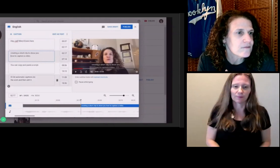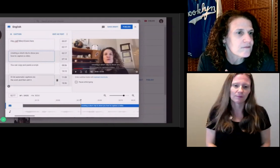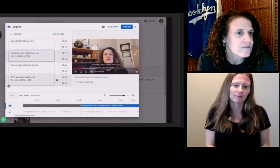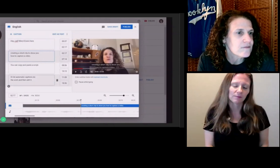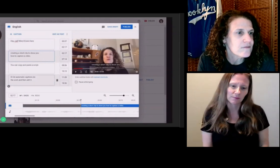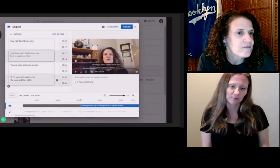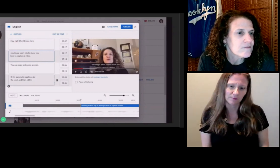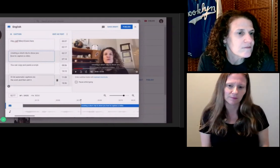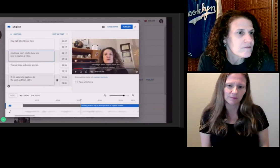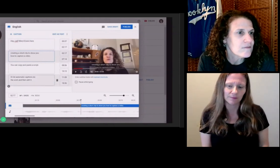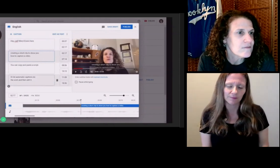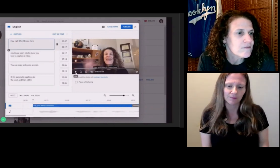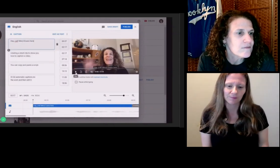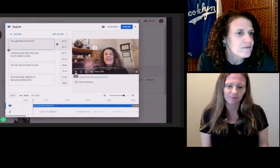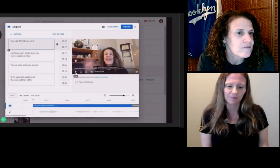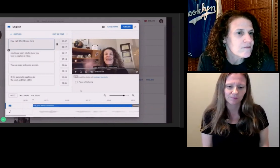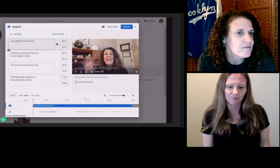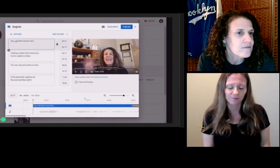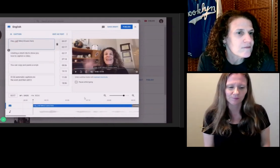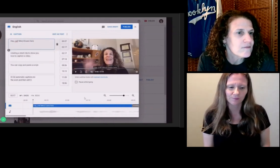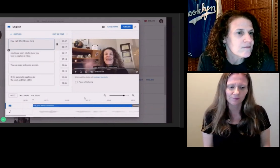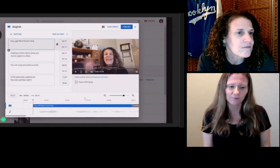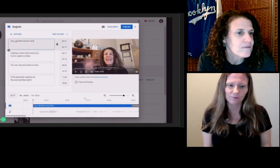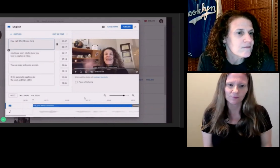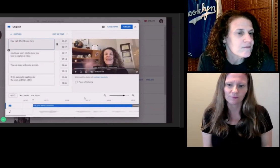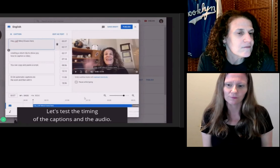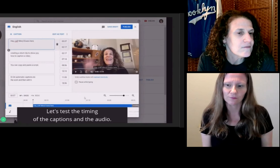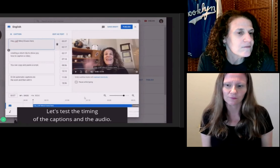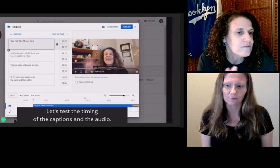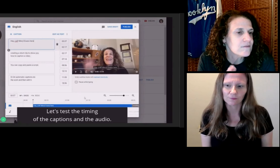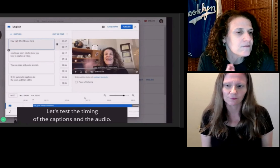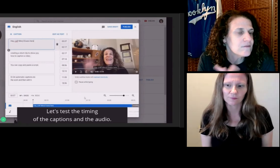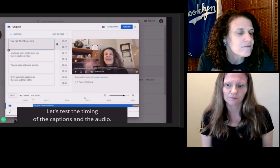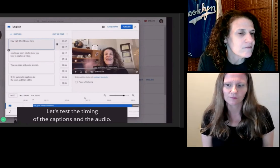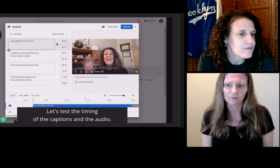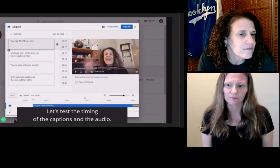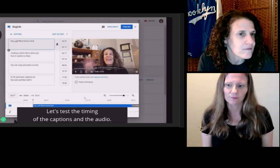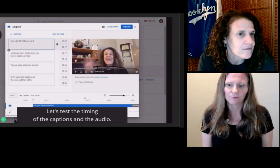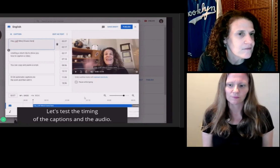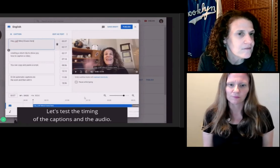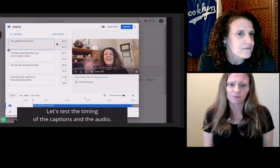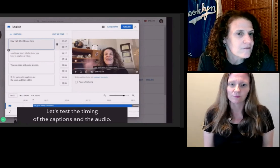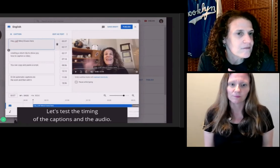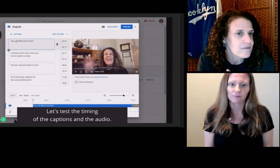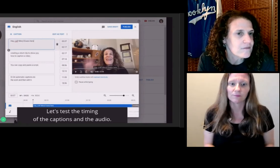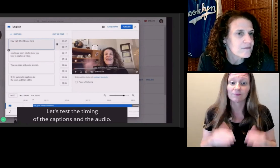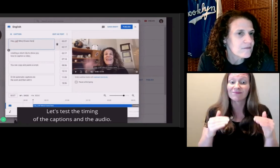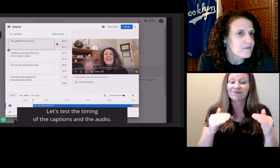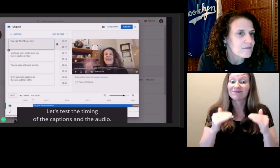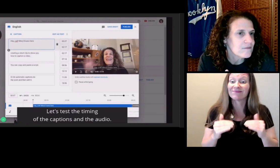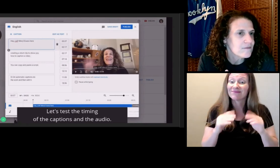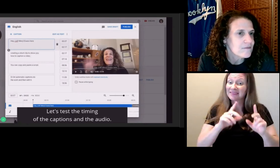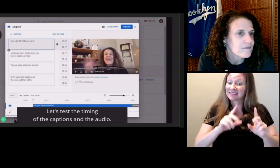line. Let's test the timing of the captions and the audio.